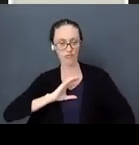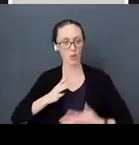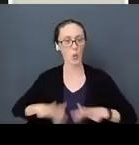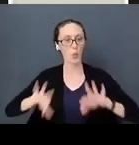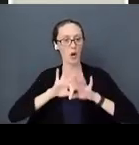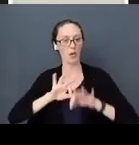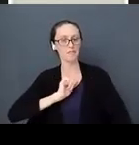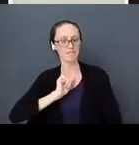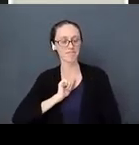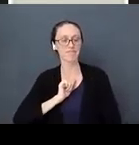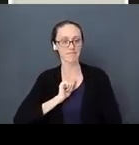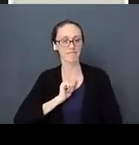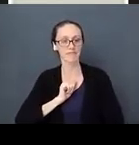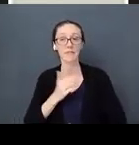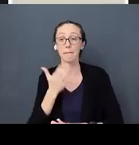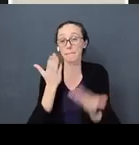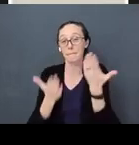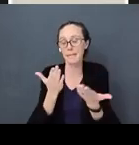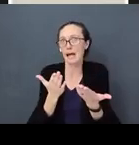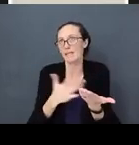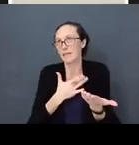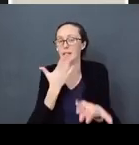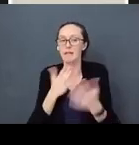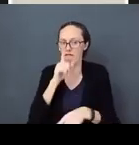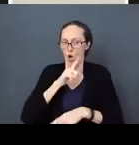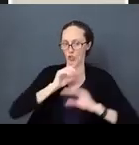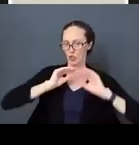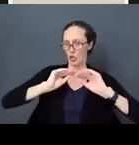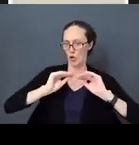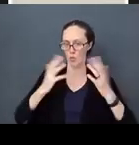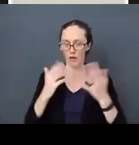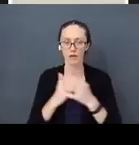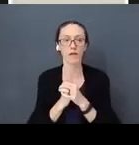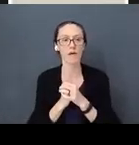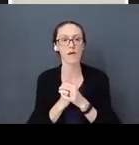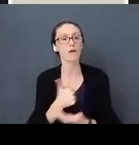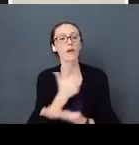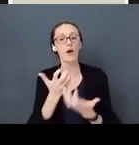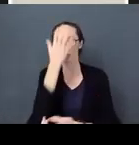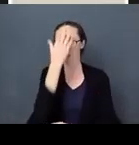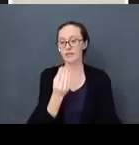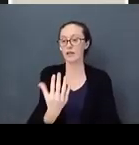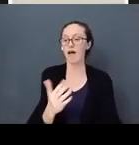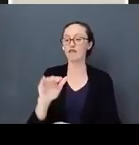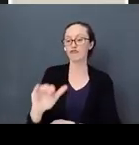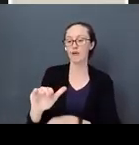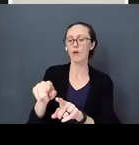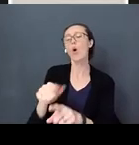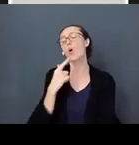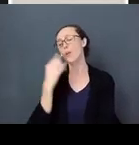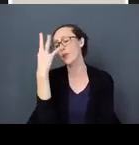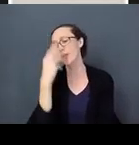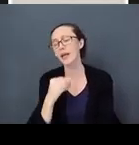taught, maybe falsely, that we want to do is tell the child they are pretty, you’re so smart.